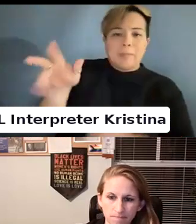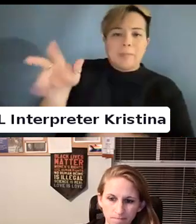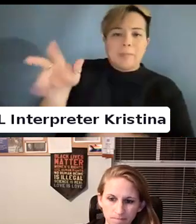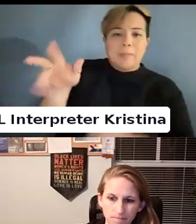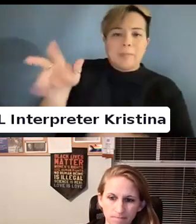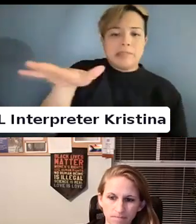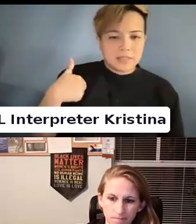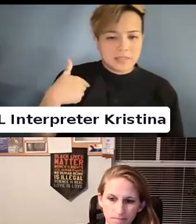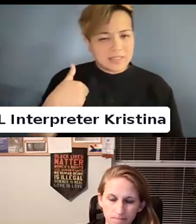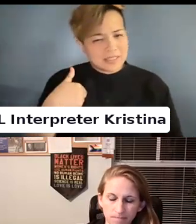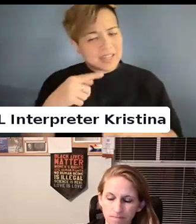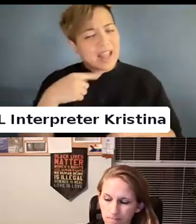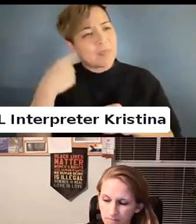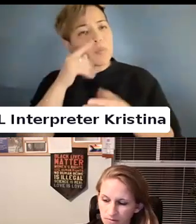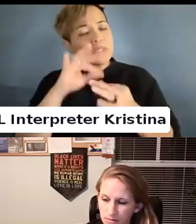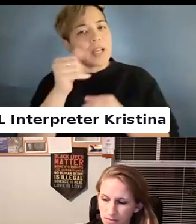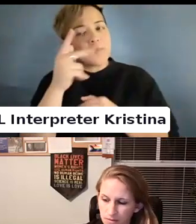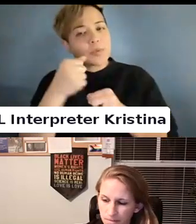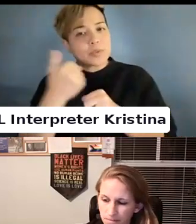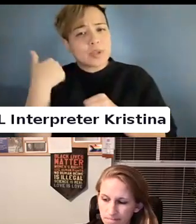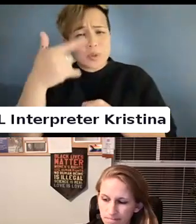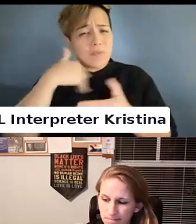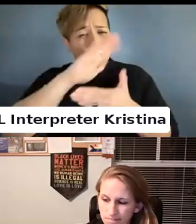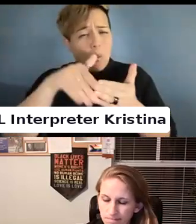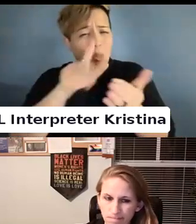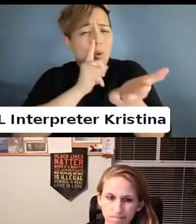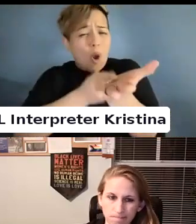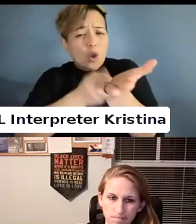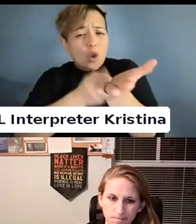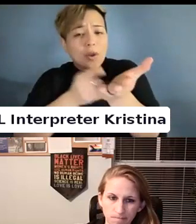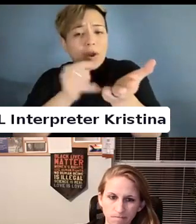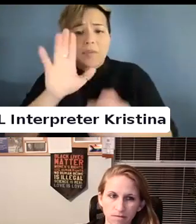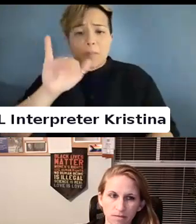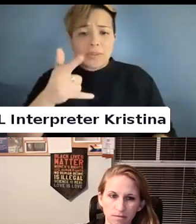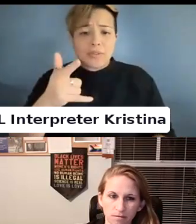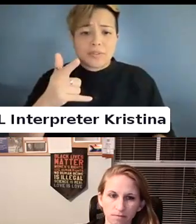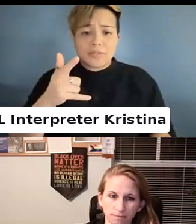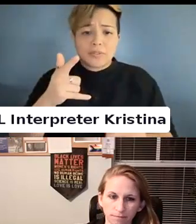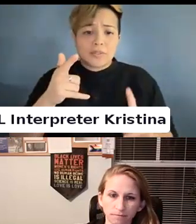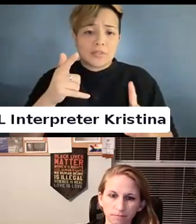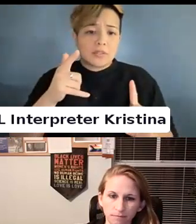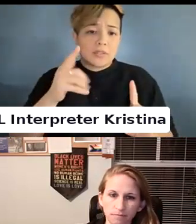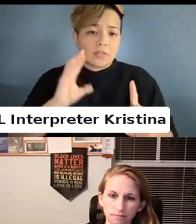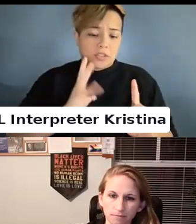A couple of years ago you had the whole argument that being trans is a sentimental illness.